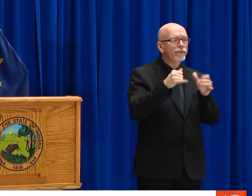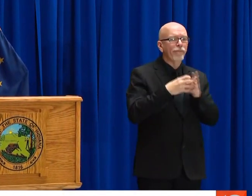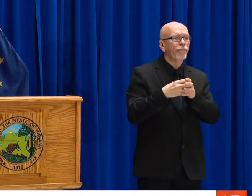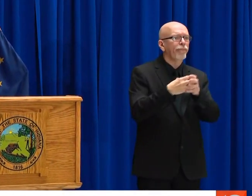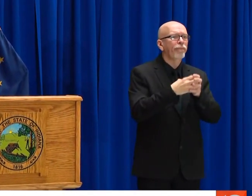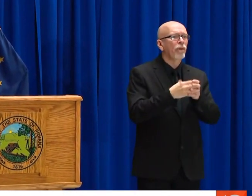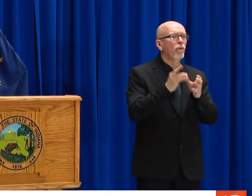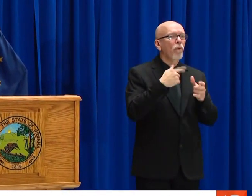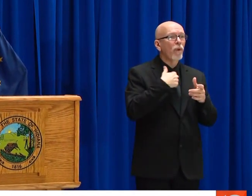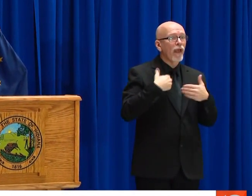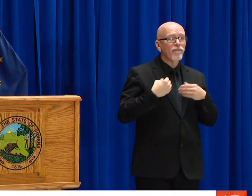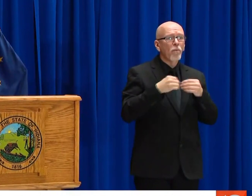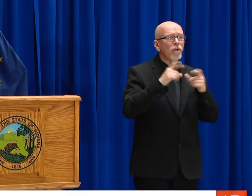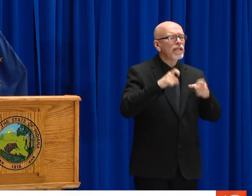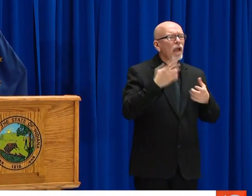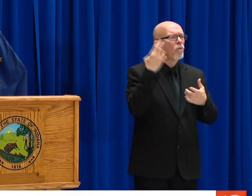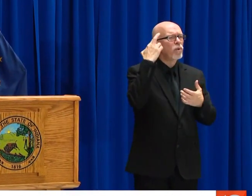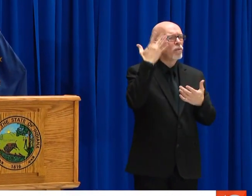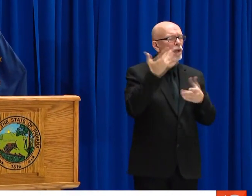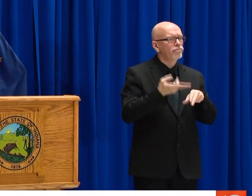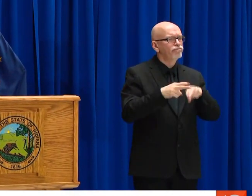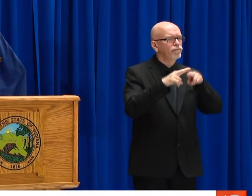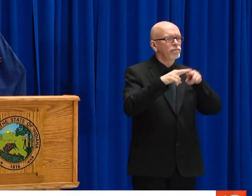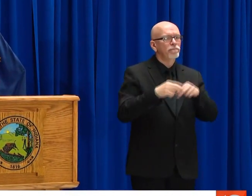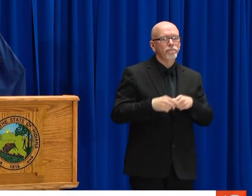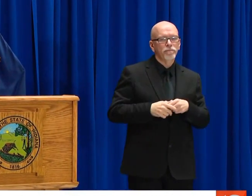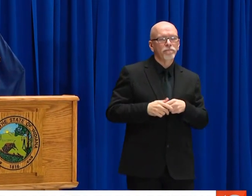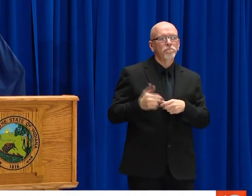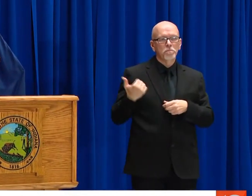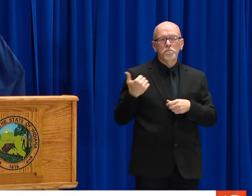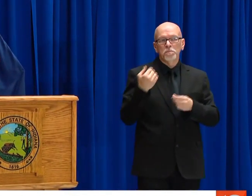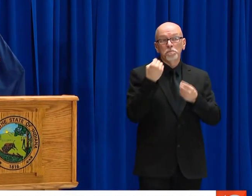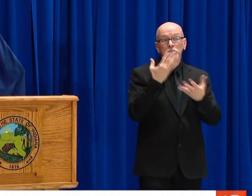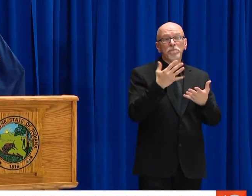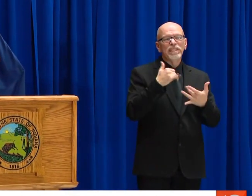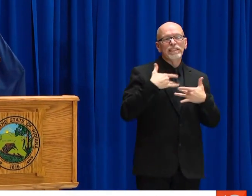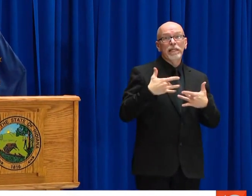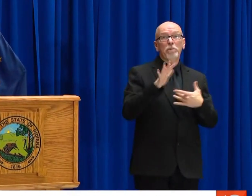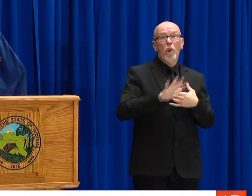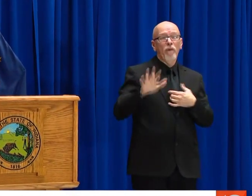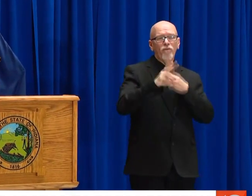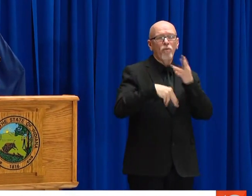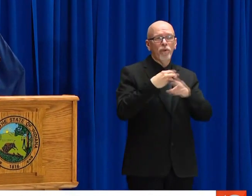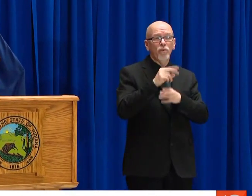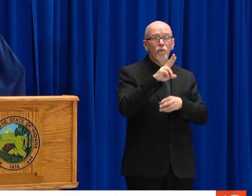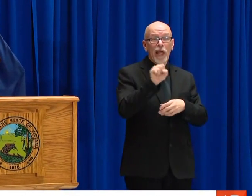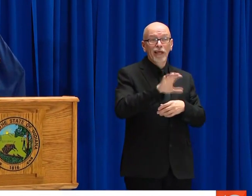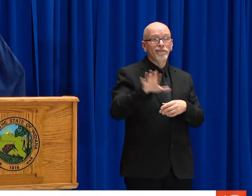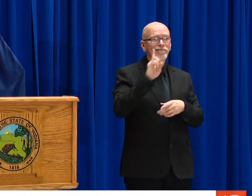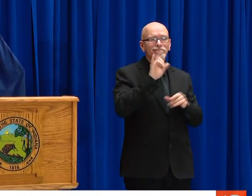HALF THE POPULATION OF THE STATE. ARE PEOPLE NOT FOLLOWING THE RULES, ARE PEOPLE PACKED TOO CLOSE TOGETHER.